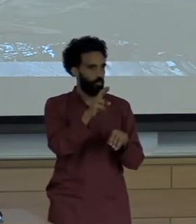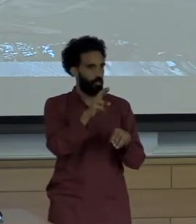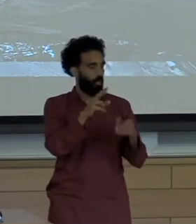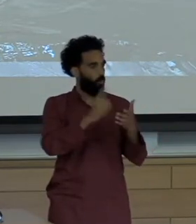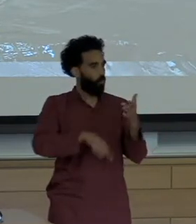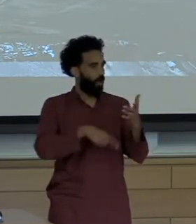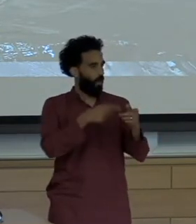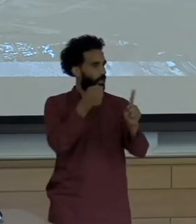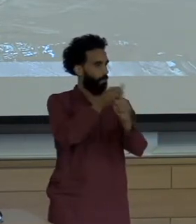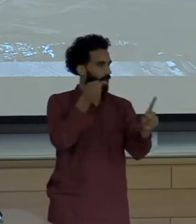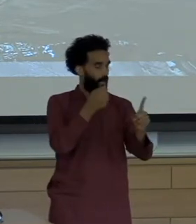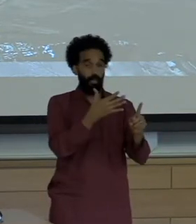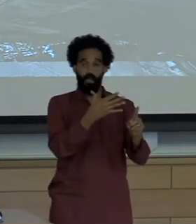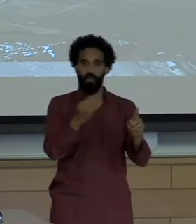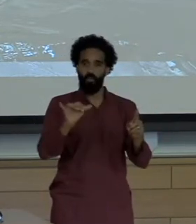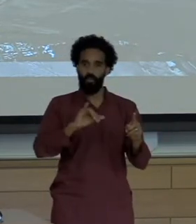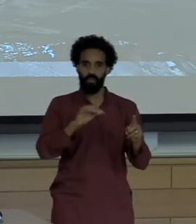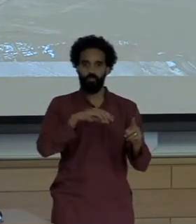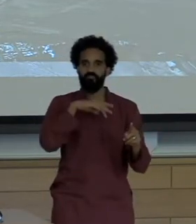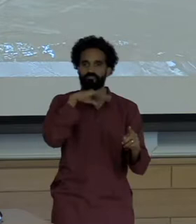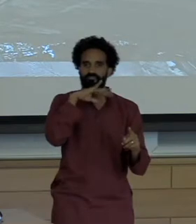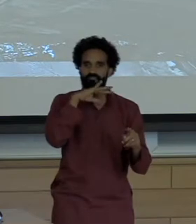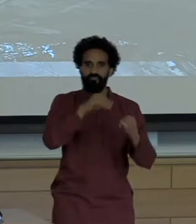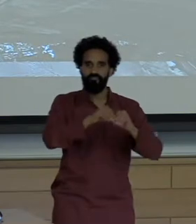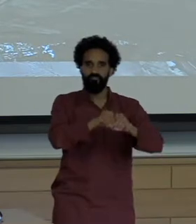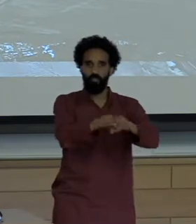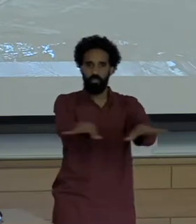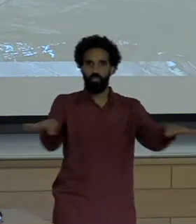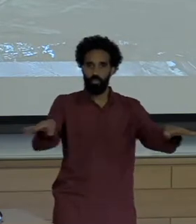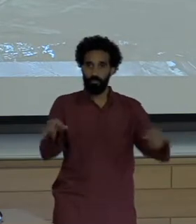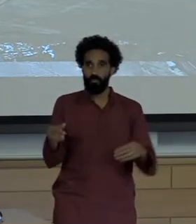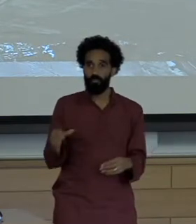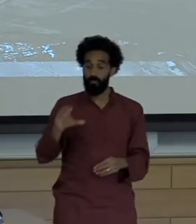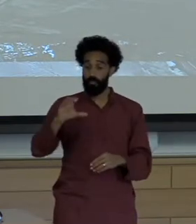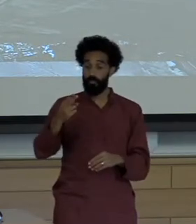The mine was ordered closed by the Chilean government in 2018